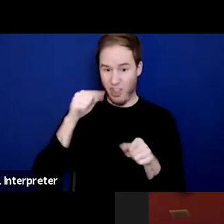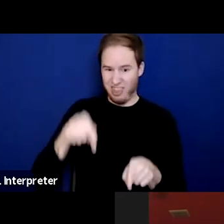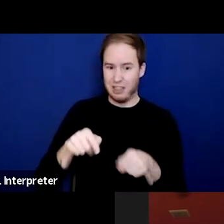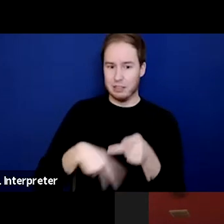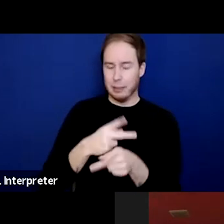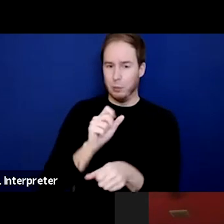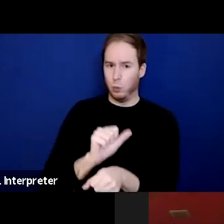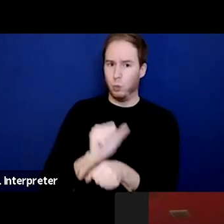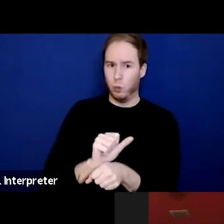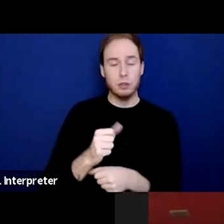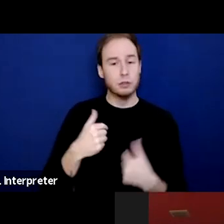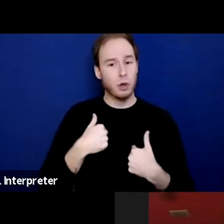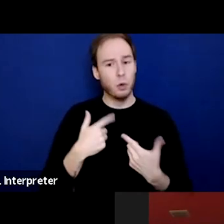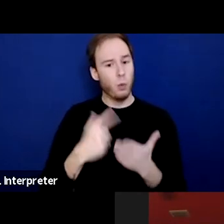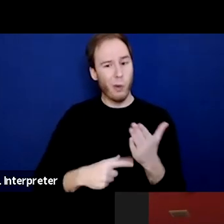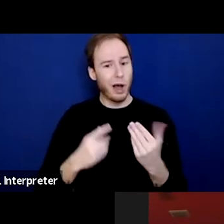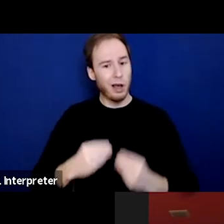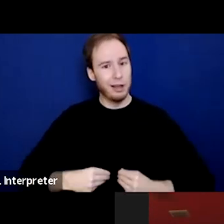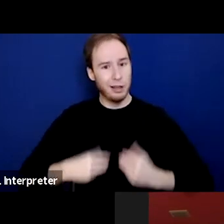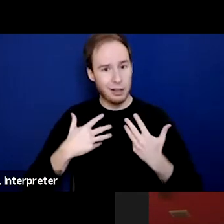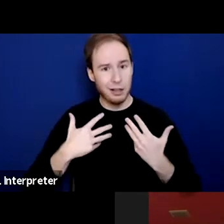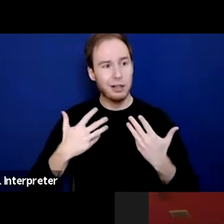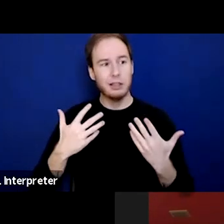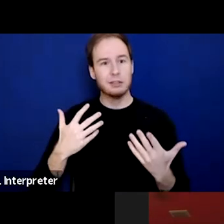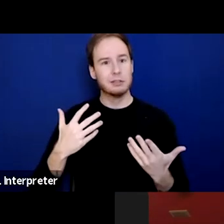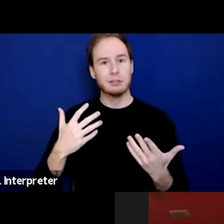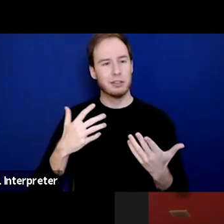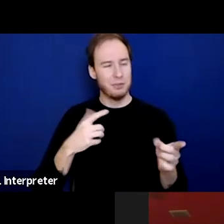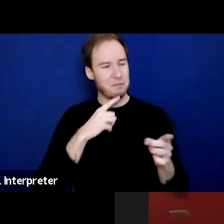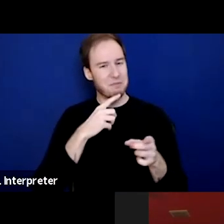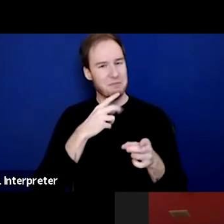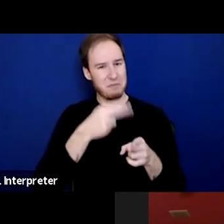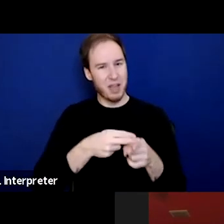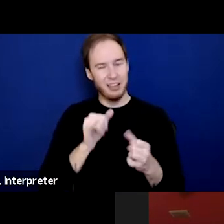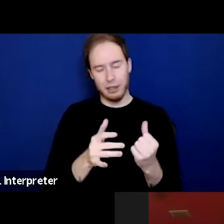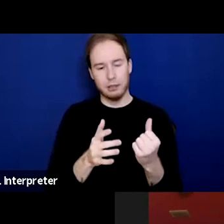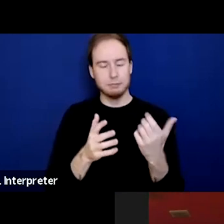So, what speaks to me is all of the, I love what you talked about, the technicalities and the skill set,